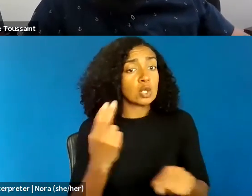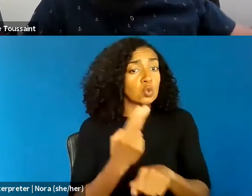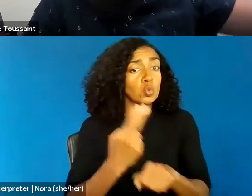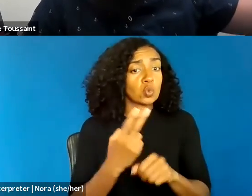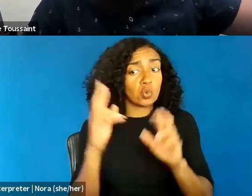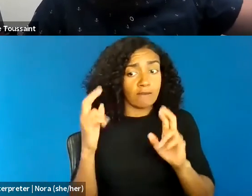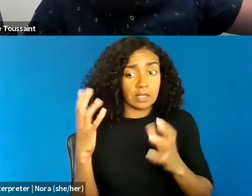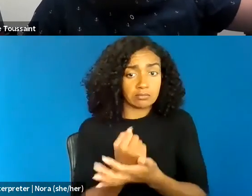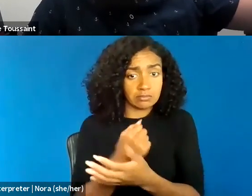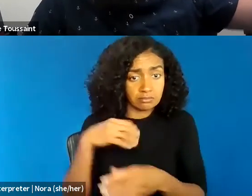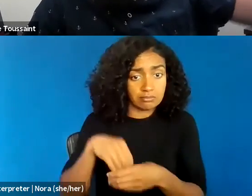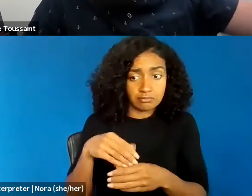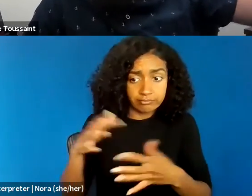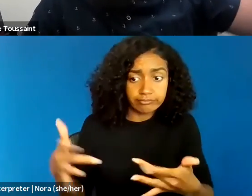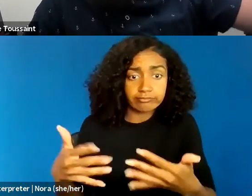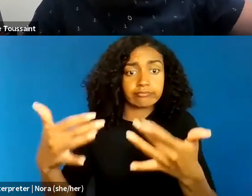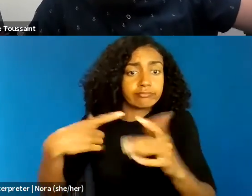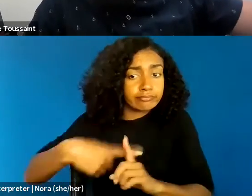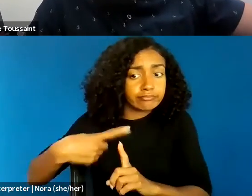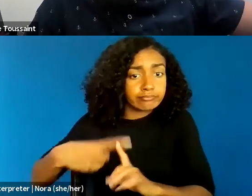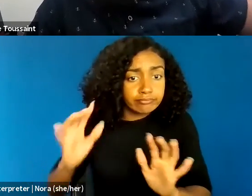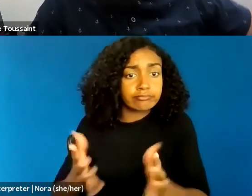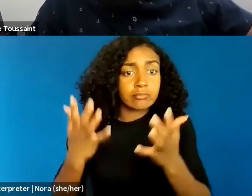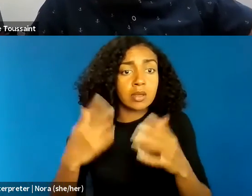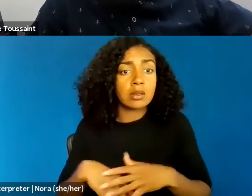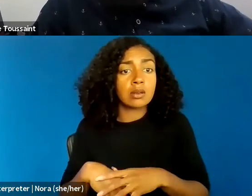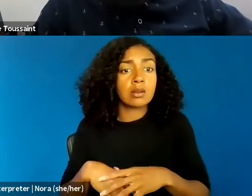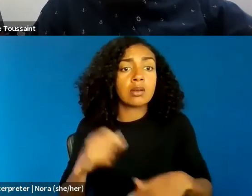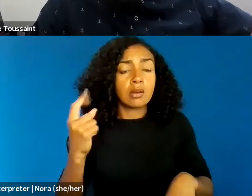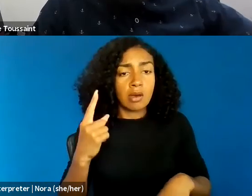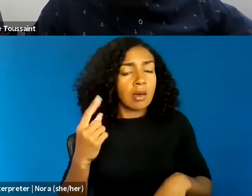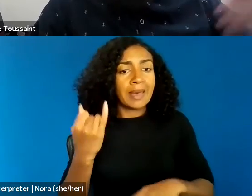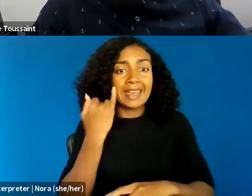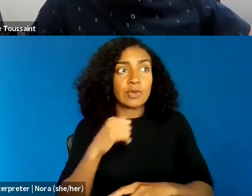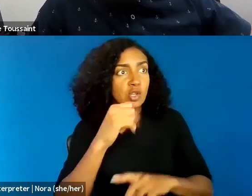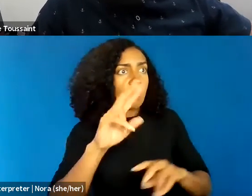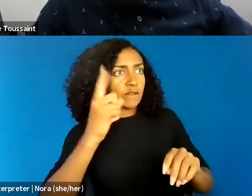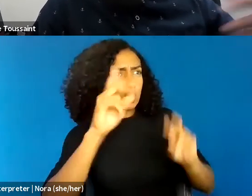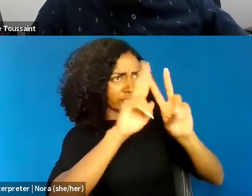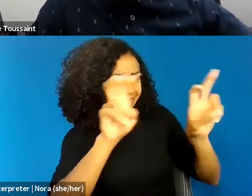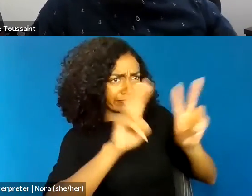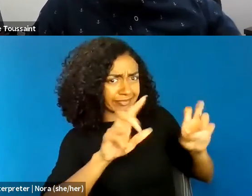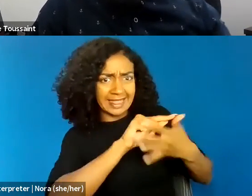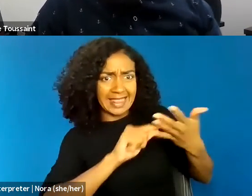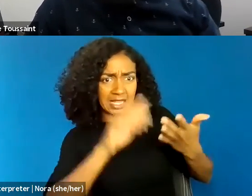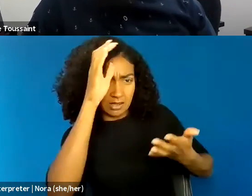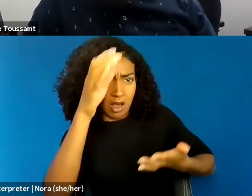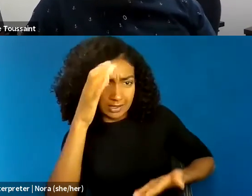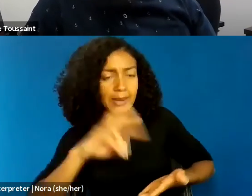we're gonna continue to run into challenges where technology continues to just reify the same conversations that we're having.